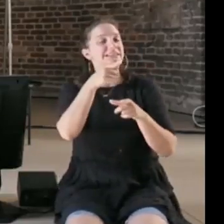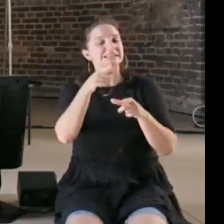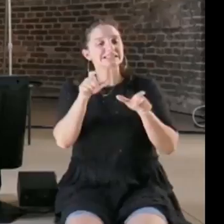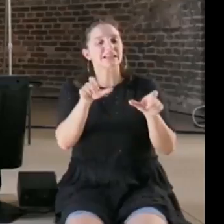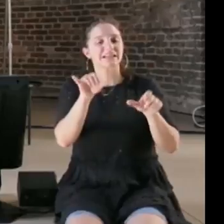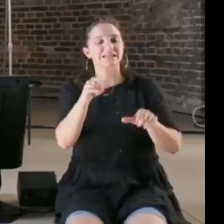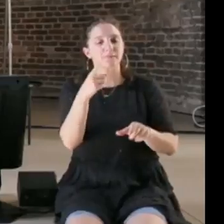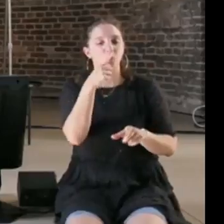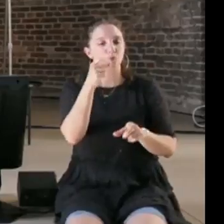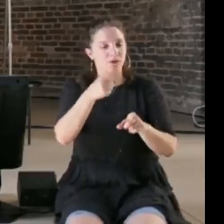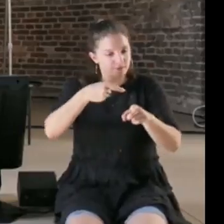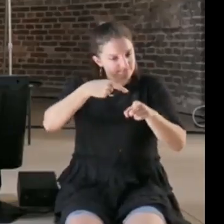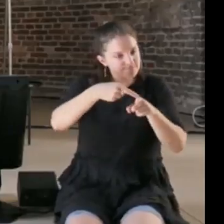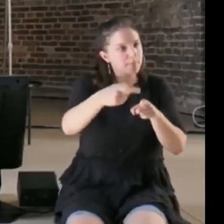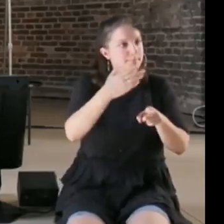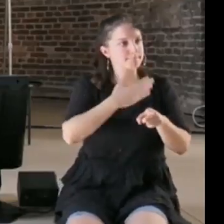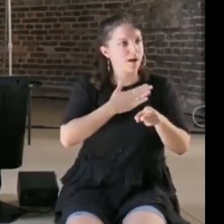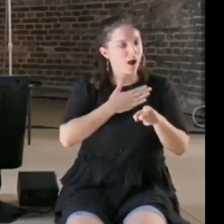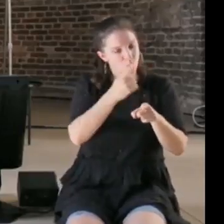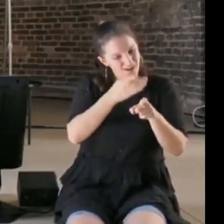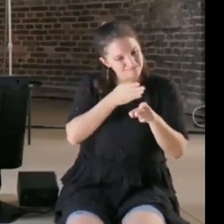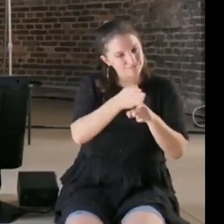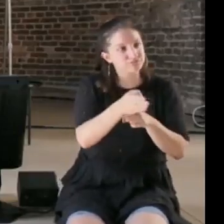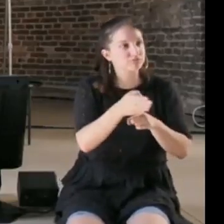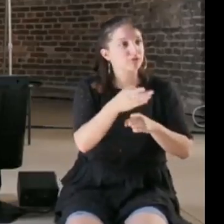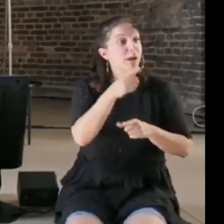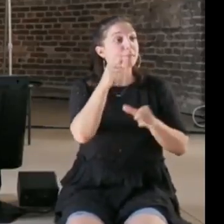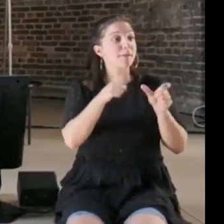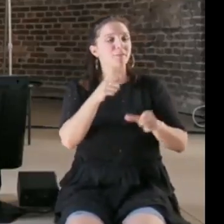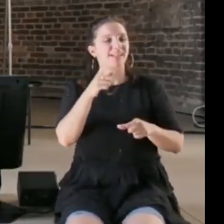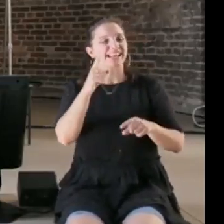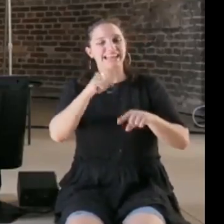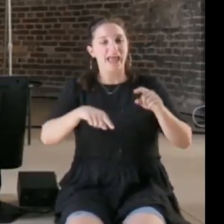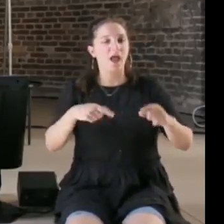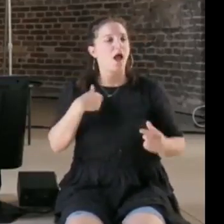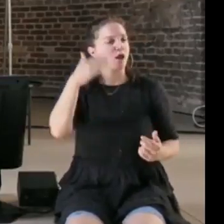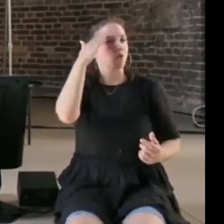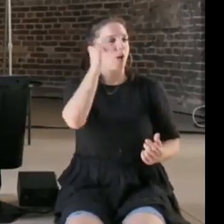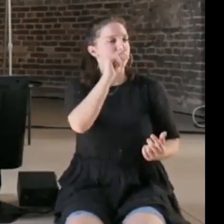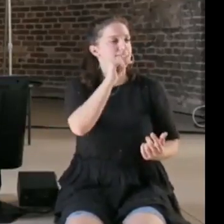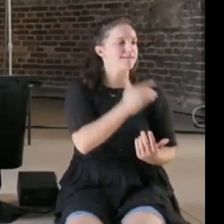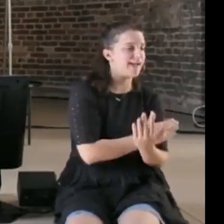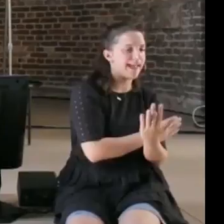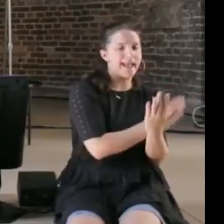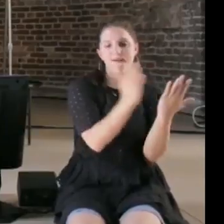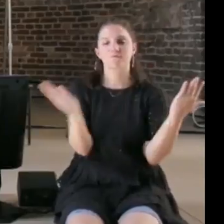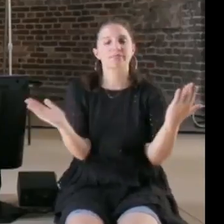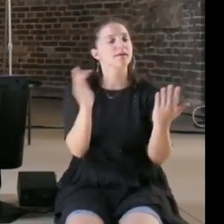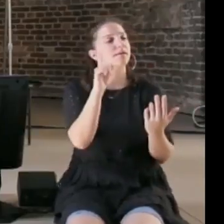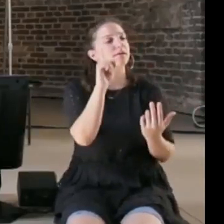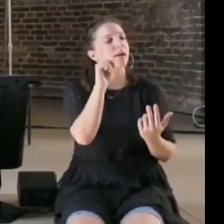a generalist, so I guess my question is do you see a case for creating more of a role